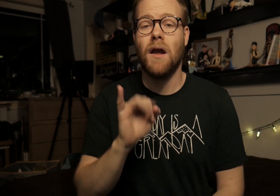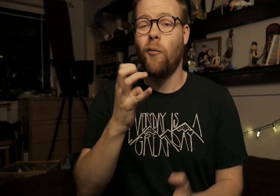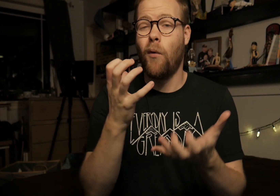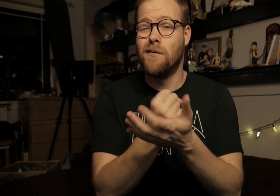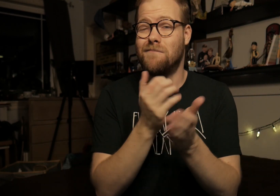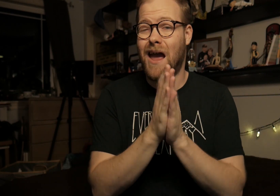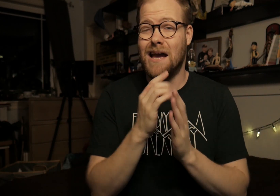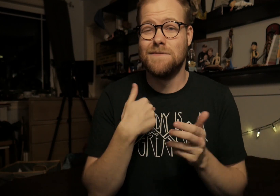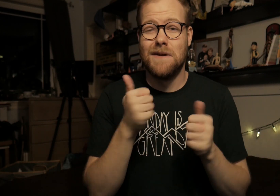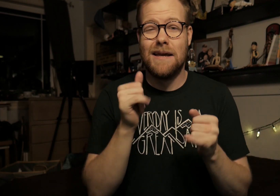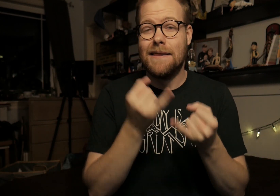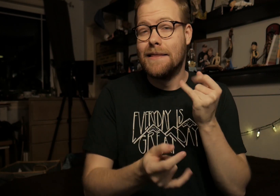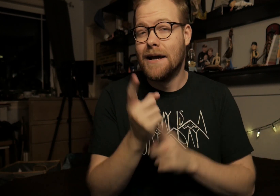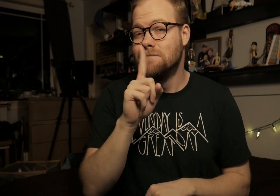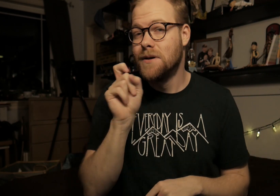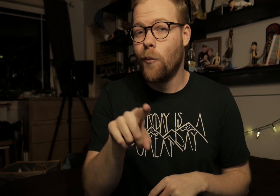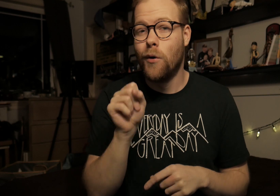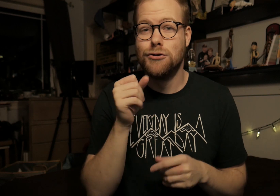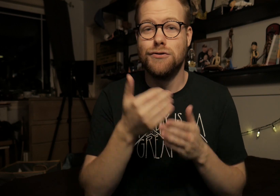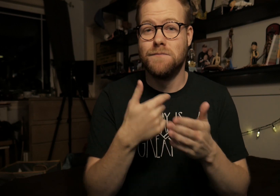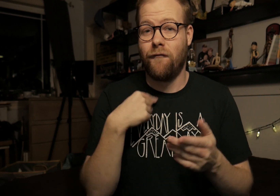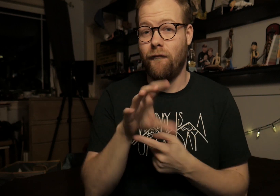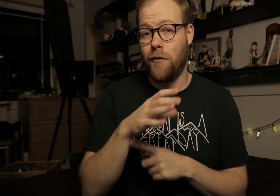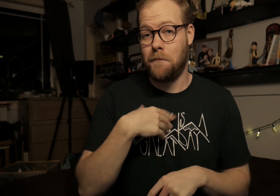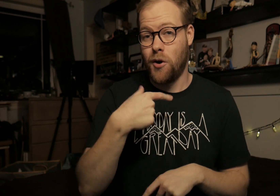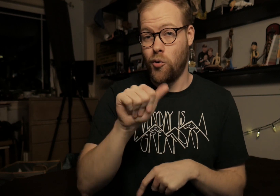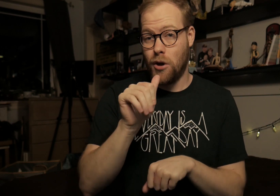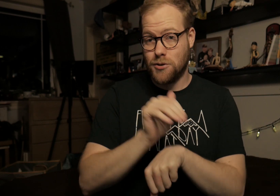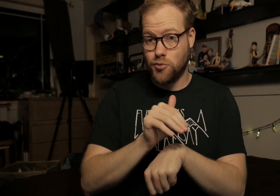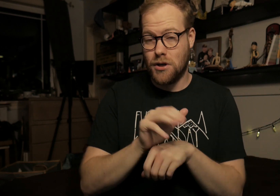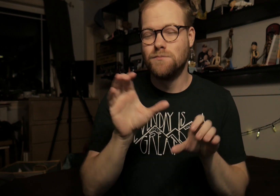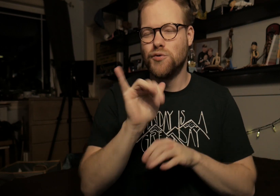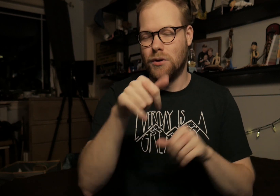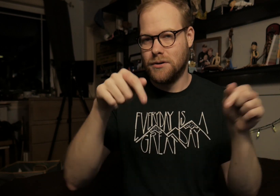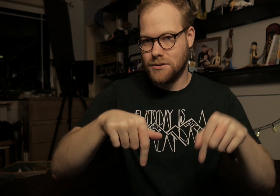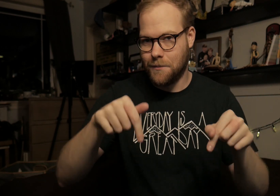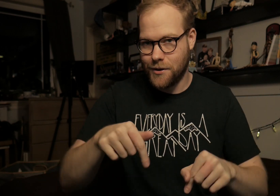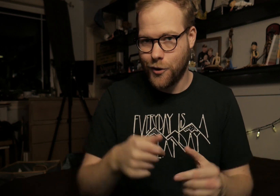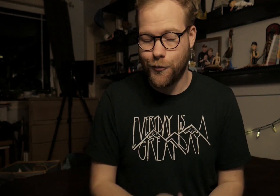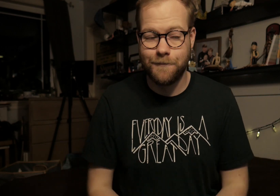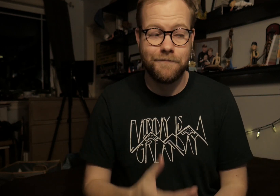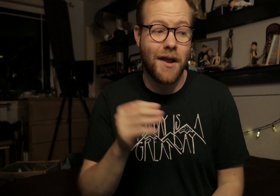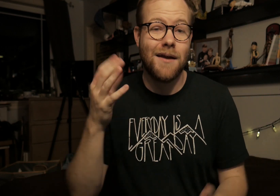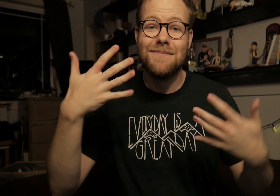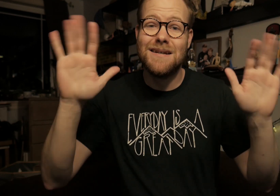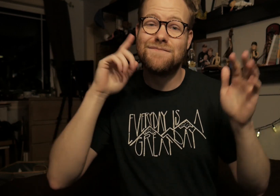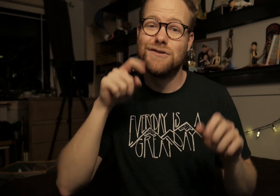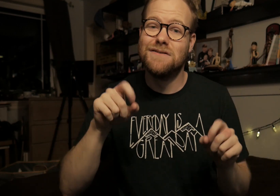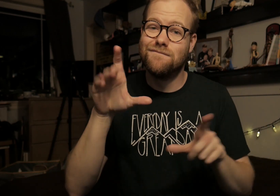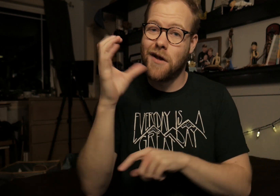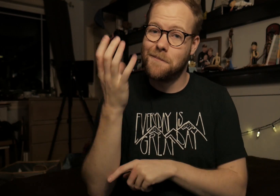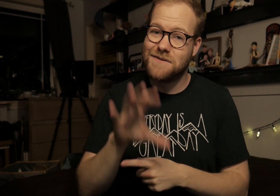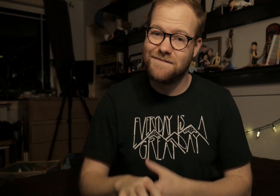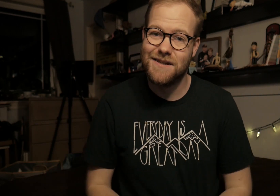If you want to ask me any last-minute questions before I film my Q&A tonight, do that down below. And that's it for this Vlogmas video.